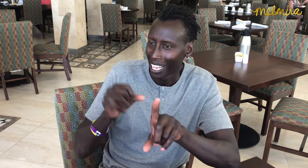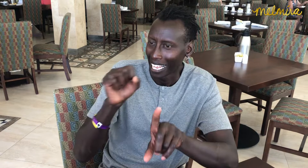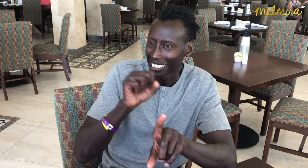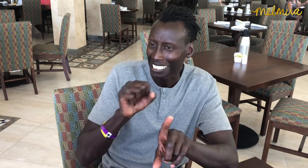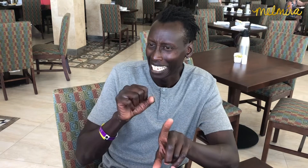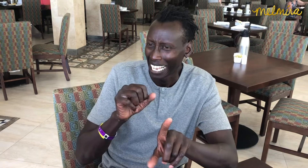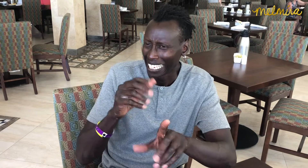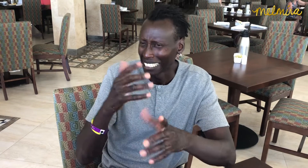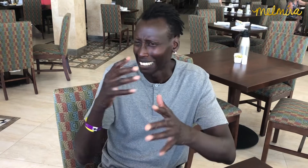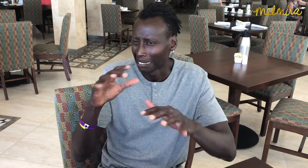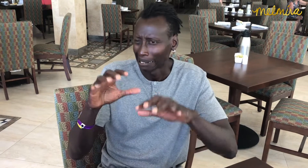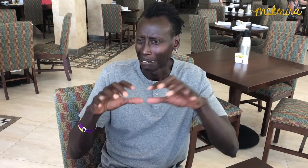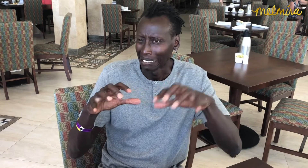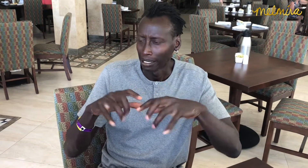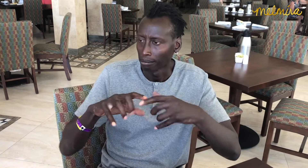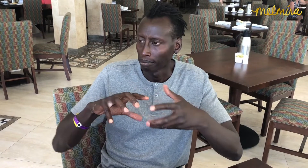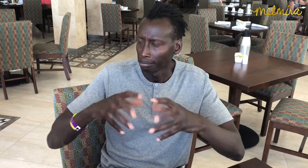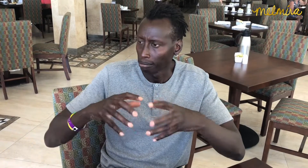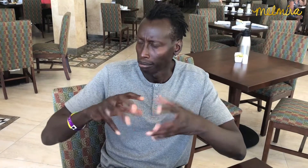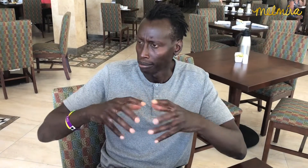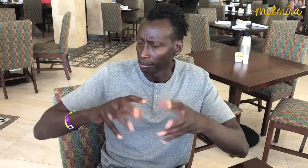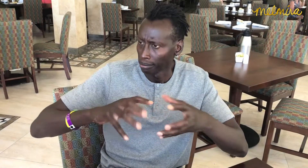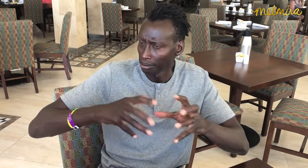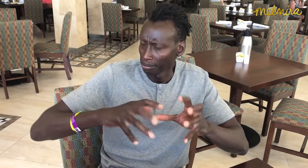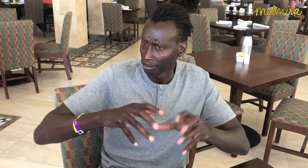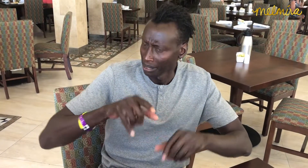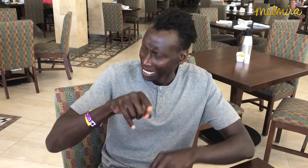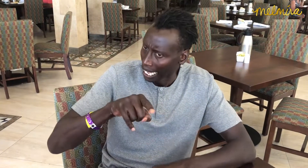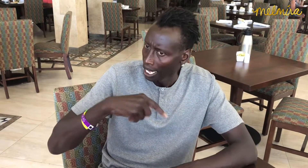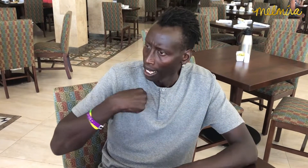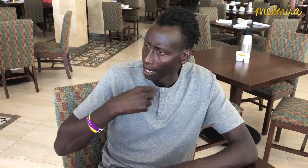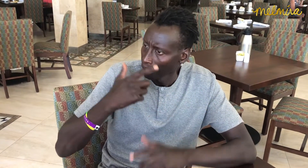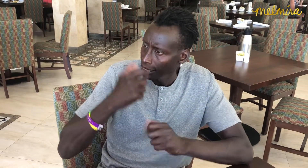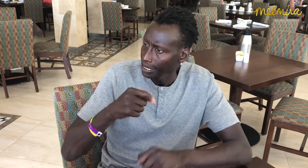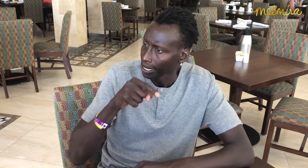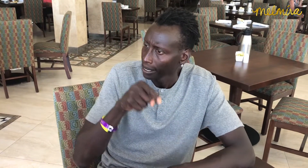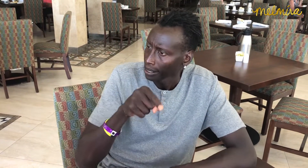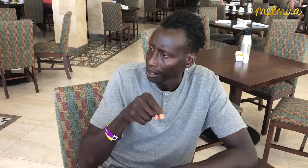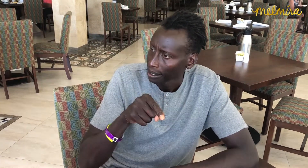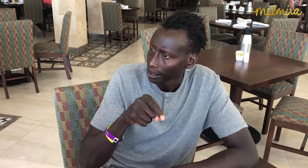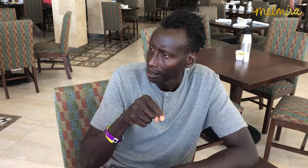I thought that was interesting and that could be why these